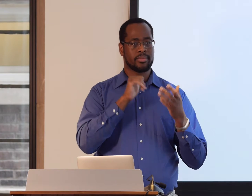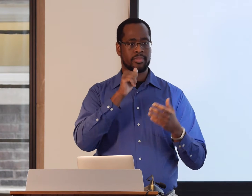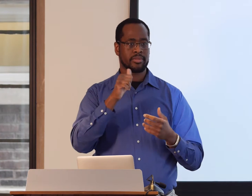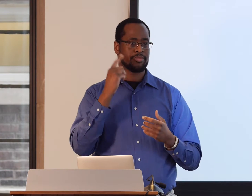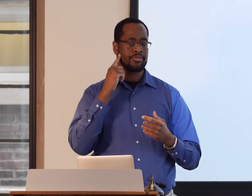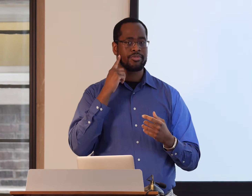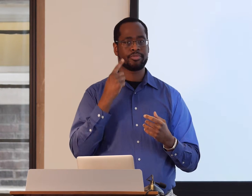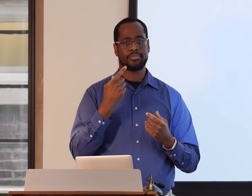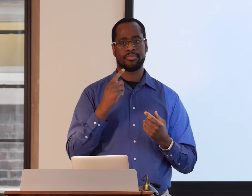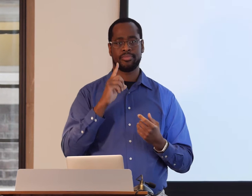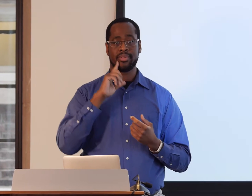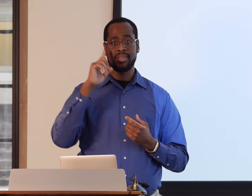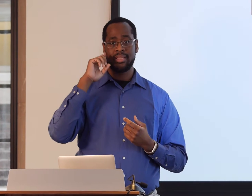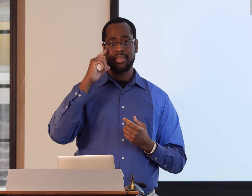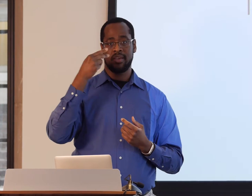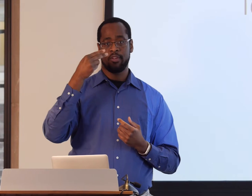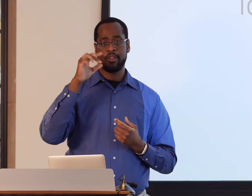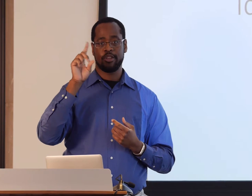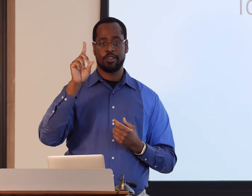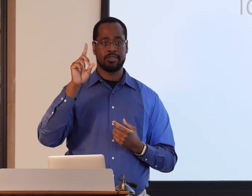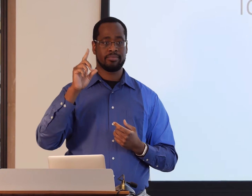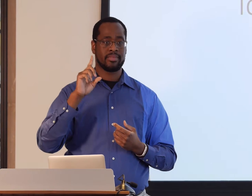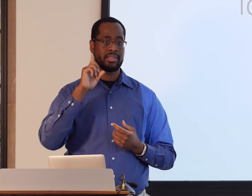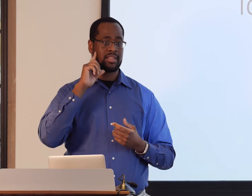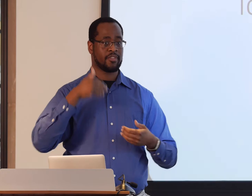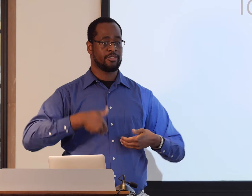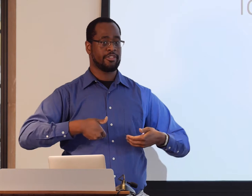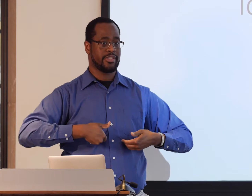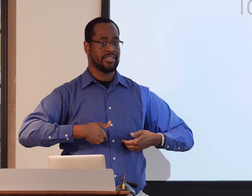I'm sure some of you are familiar with the word Deafhood,